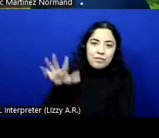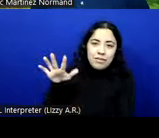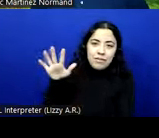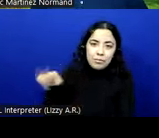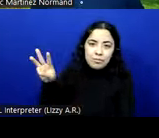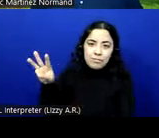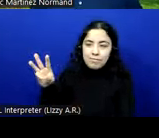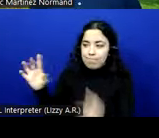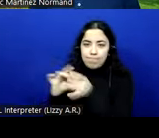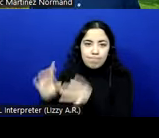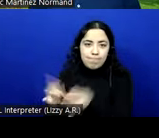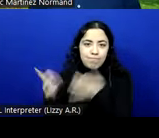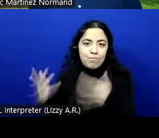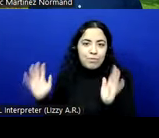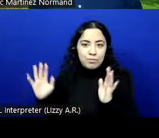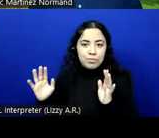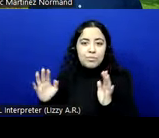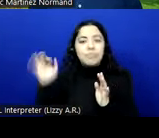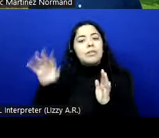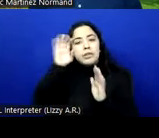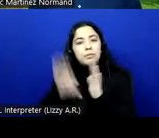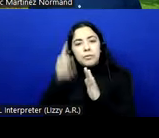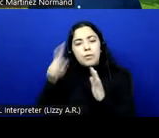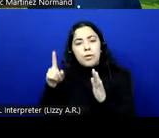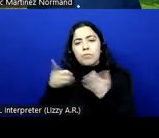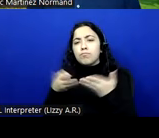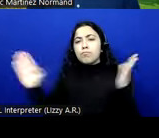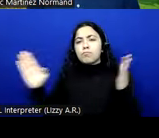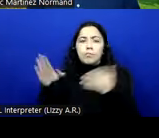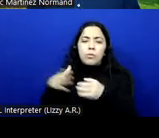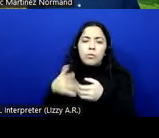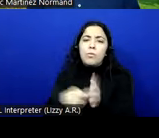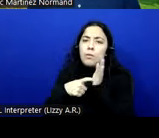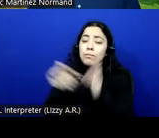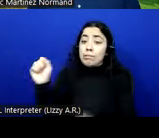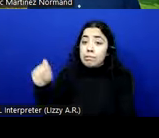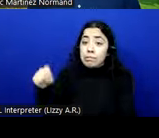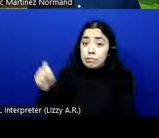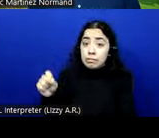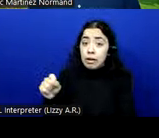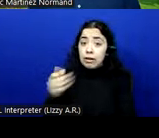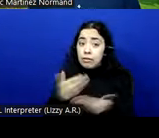So that's the picture for generic requirements. Yes, there are things to look at for web content.